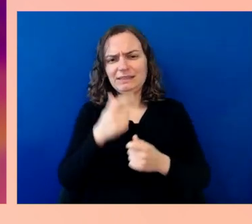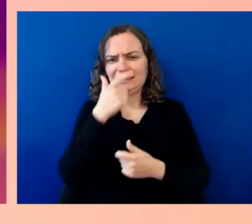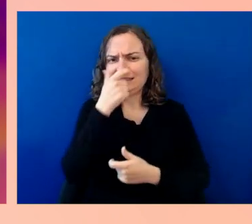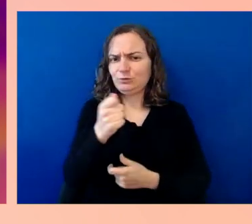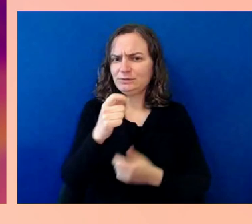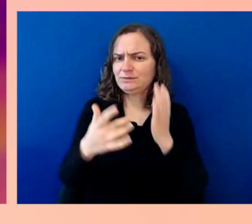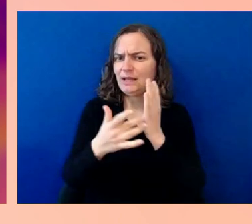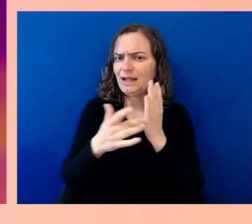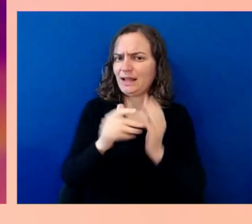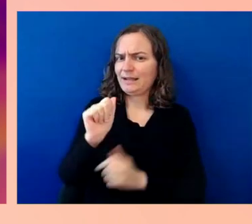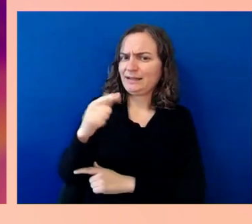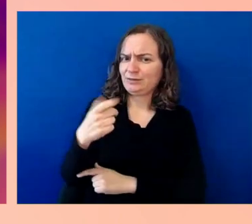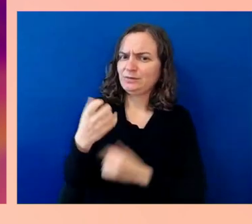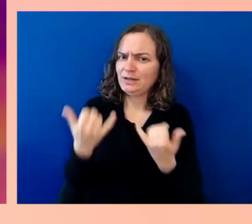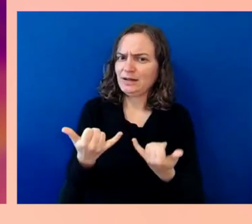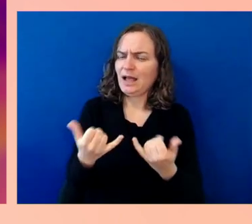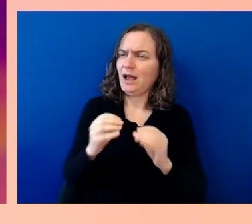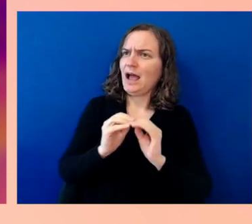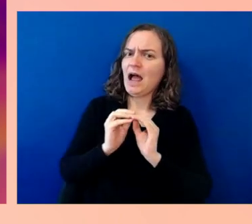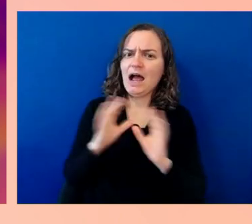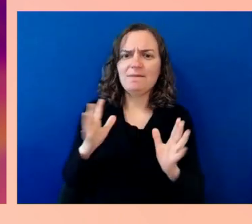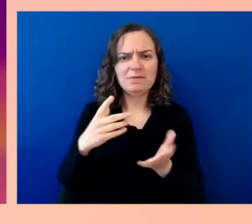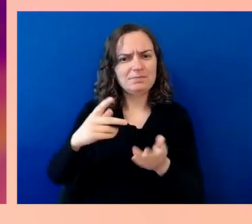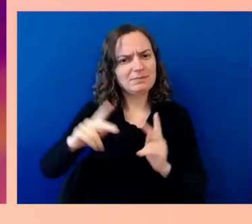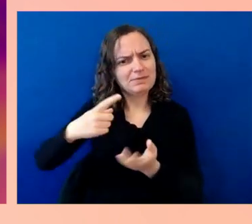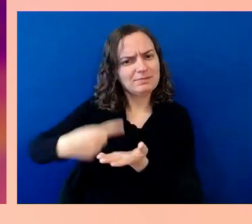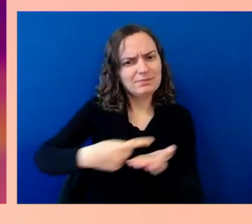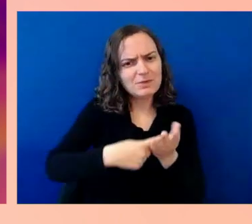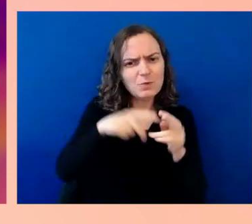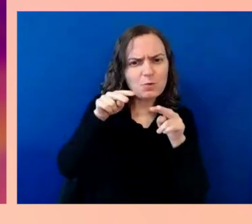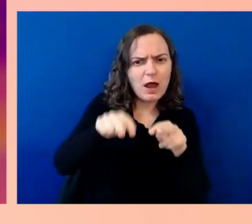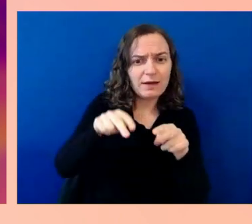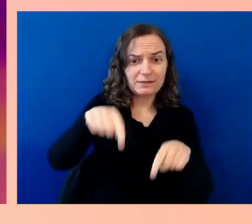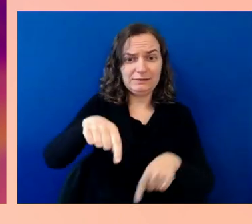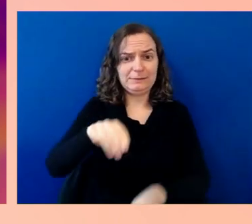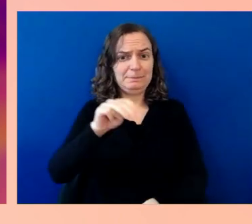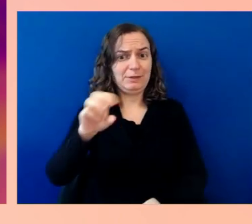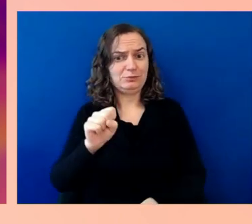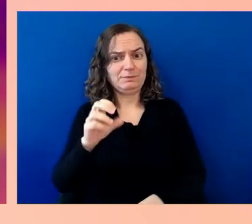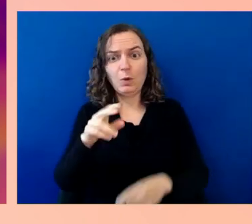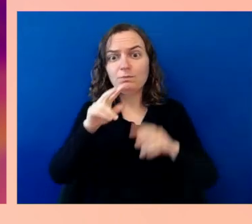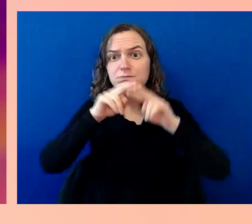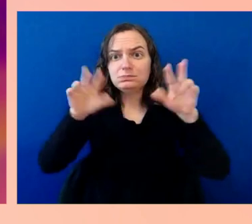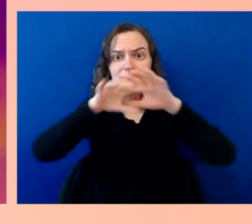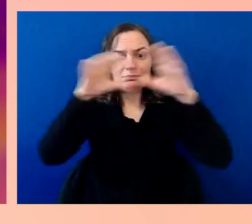Microsoft or across the tech sector live with that every day. I think we're also living in an age when